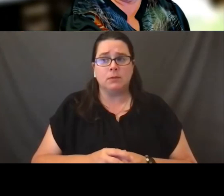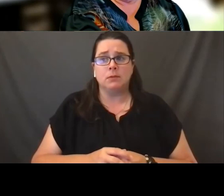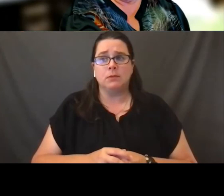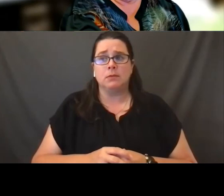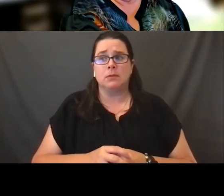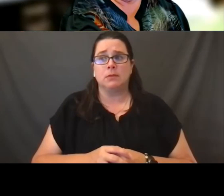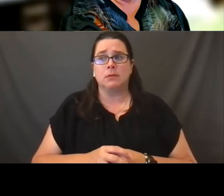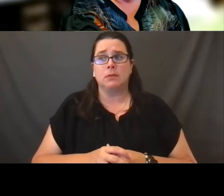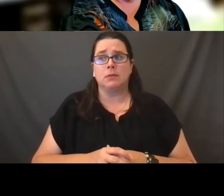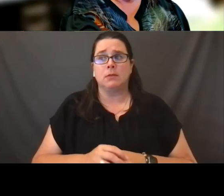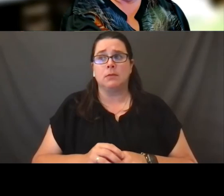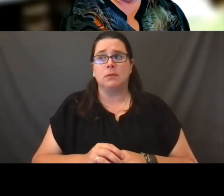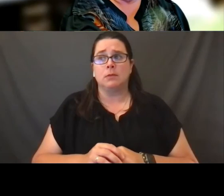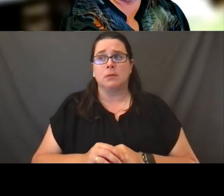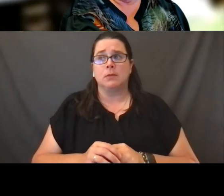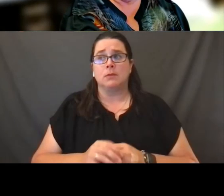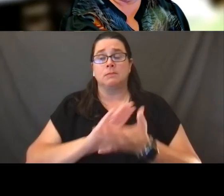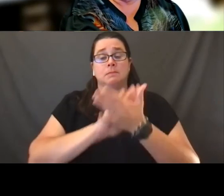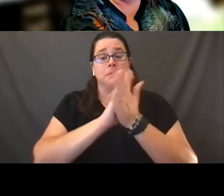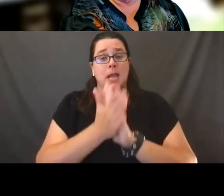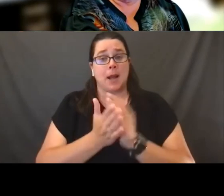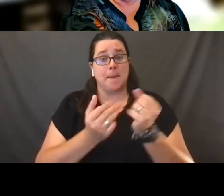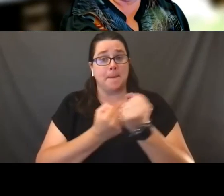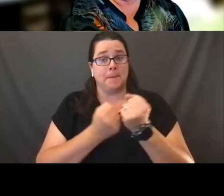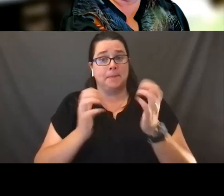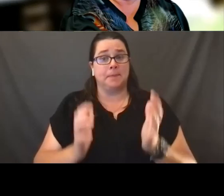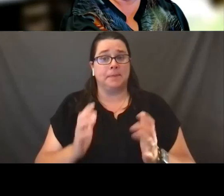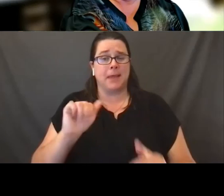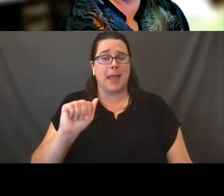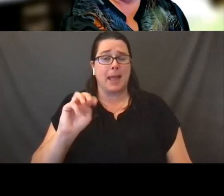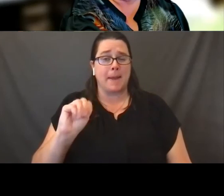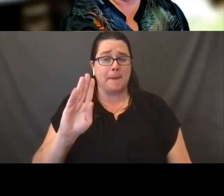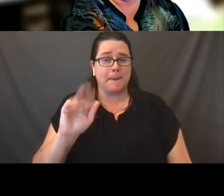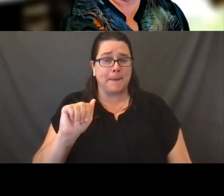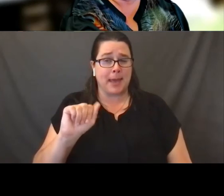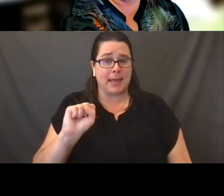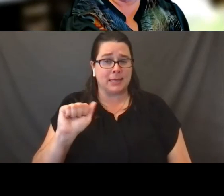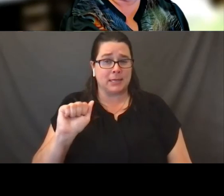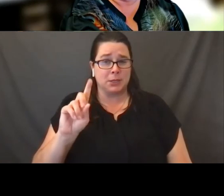Be an ambassador. We are still looking for some ambassadors